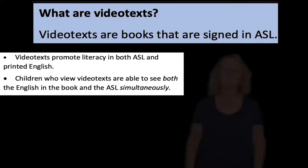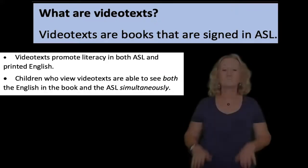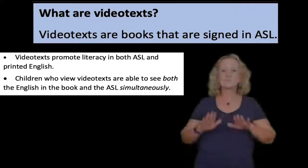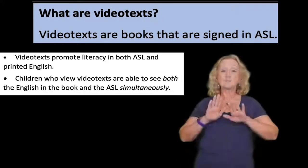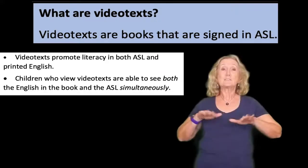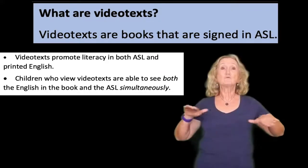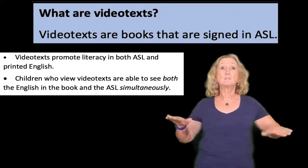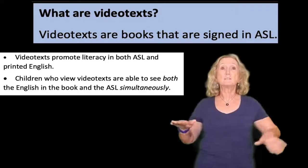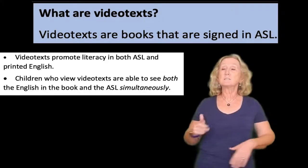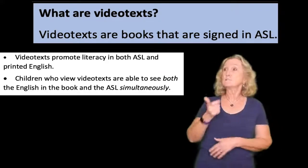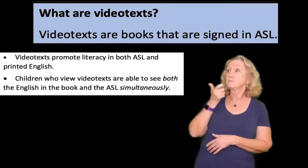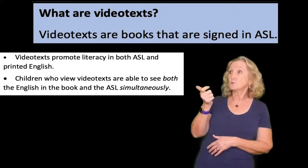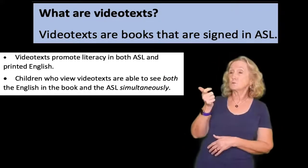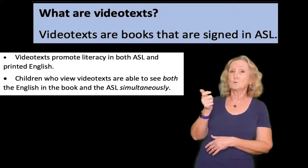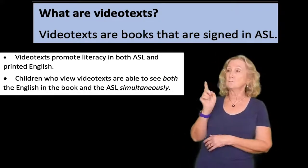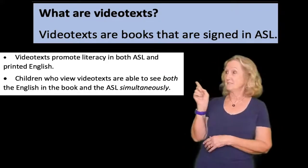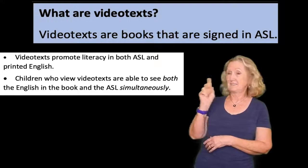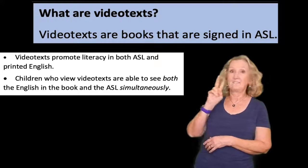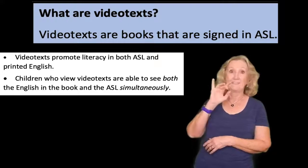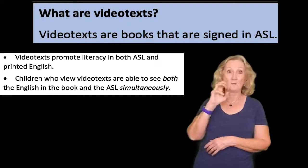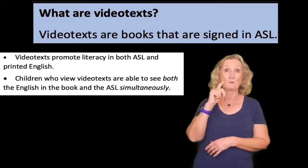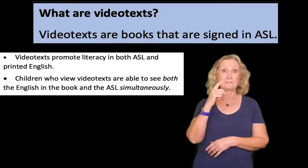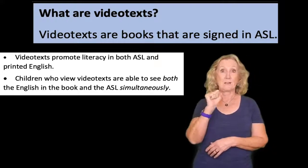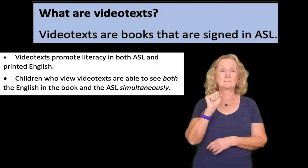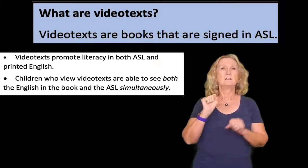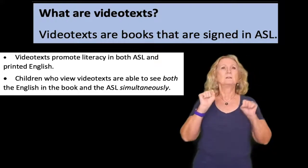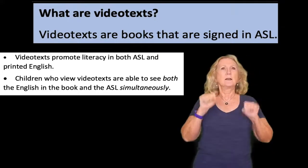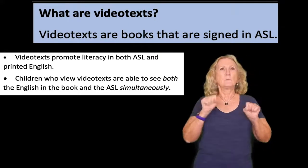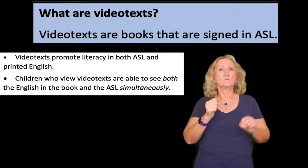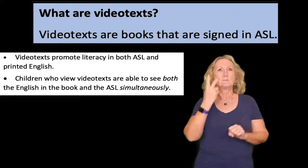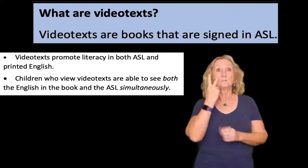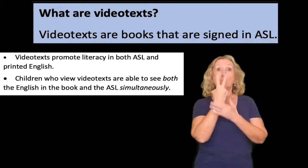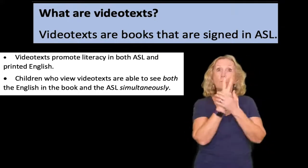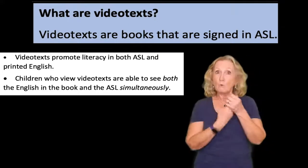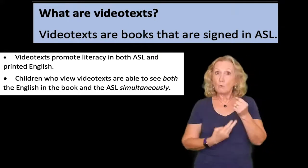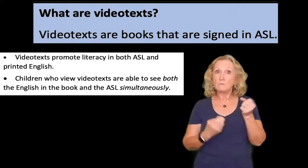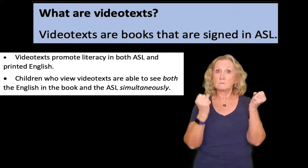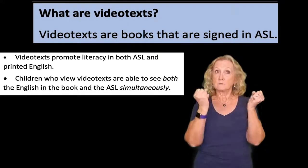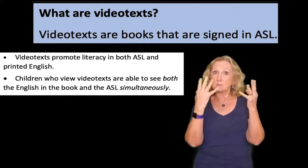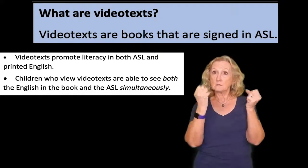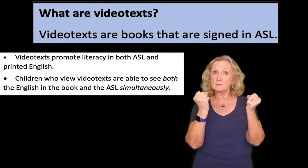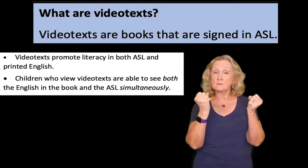children who view video texts are able to see both the english and the